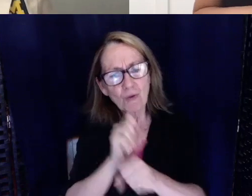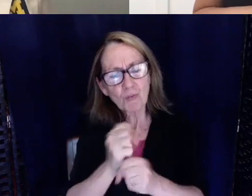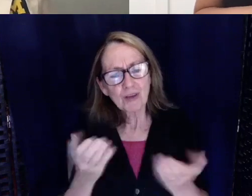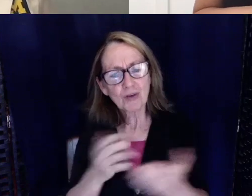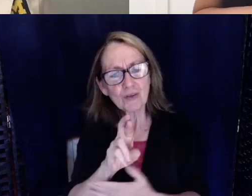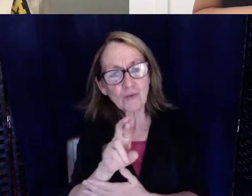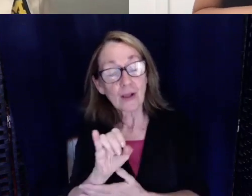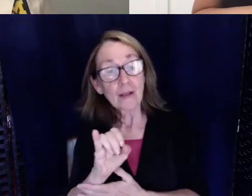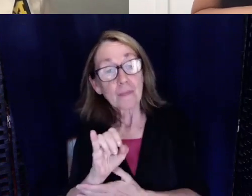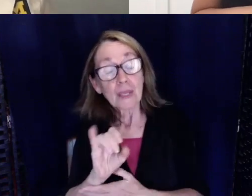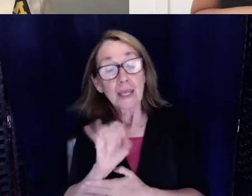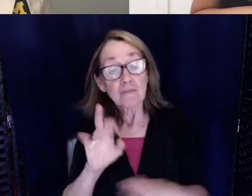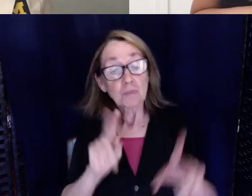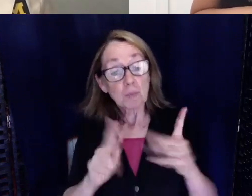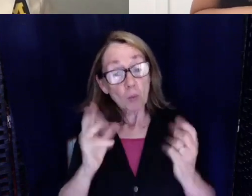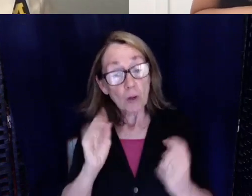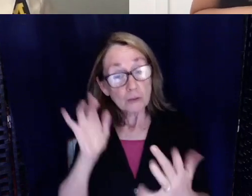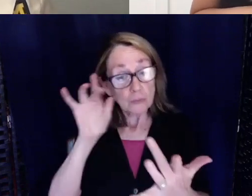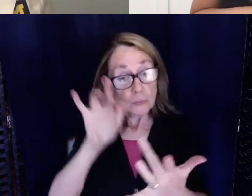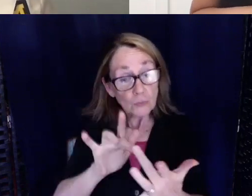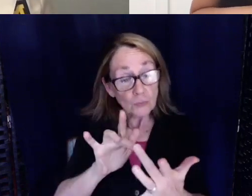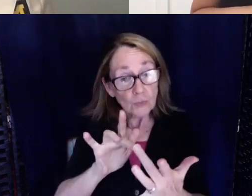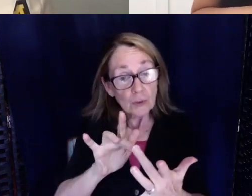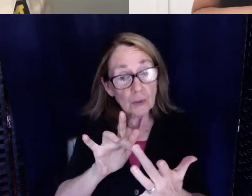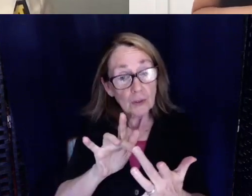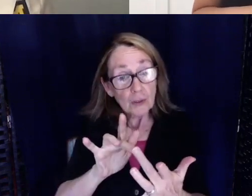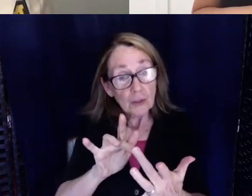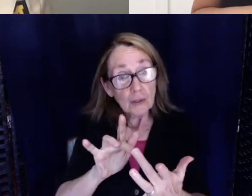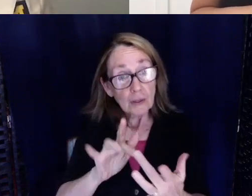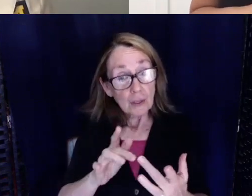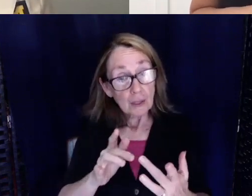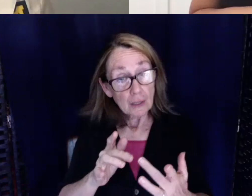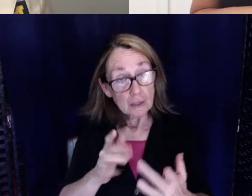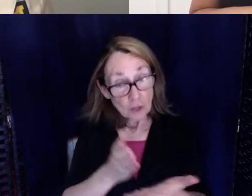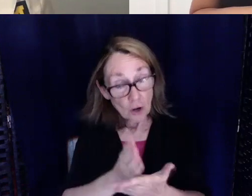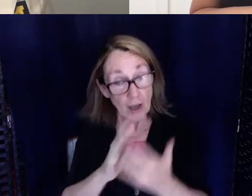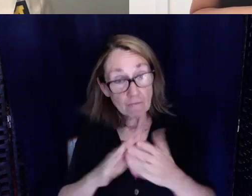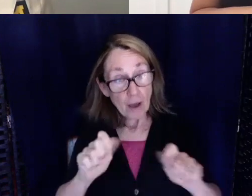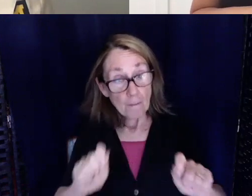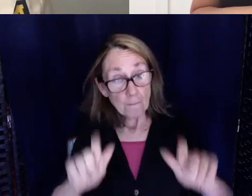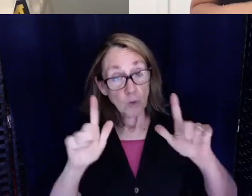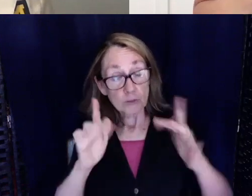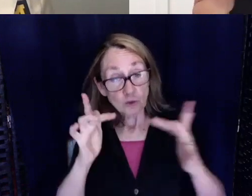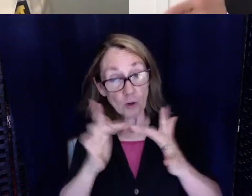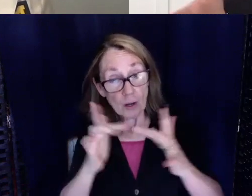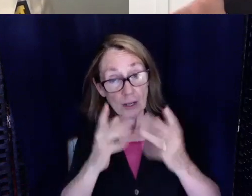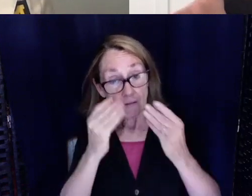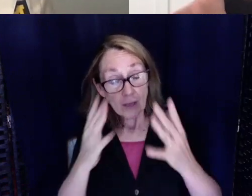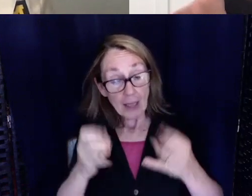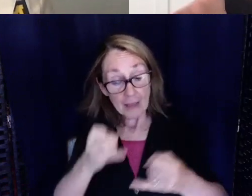folks want to reach out to you and contact you is it alright if we post your contact information at the end of this video